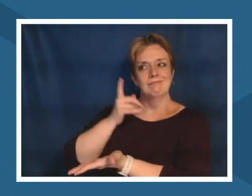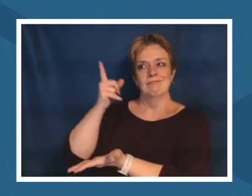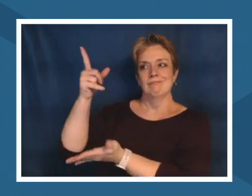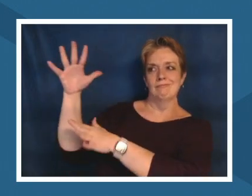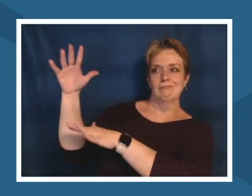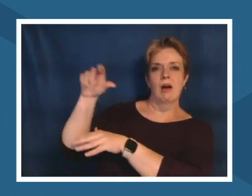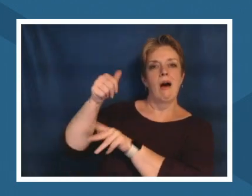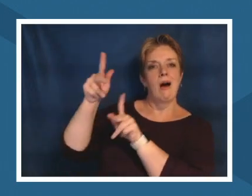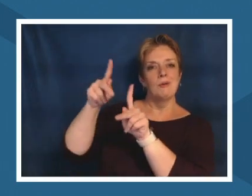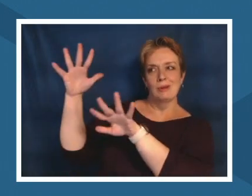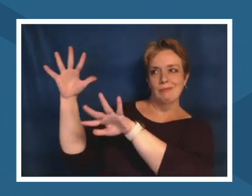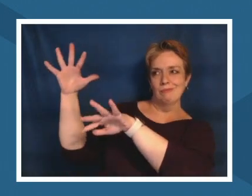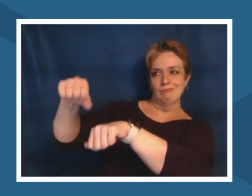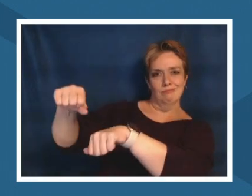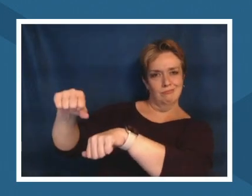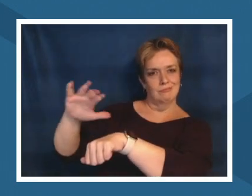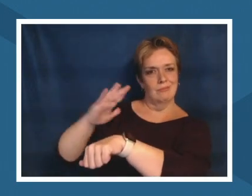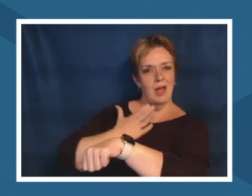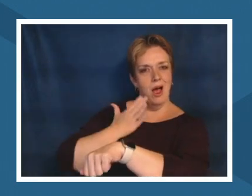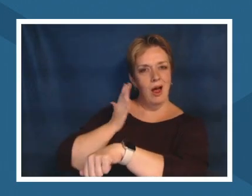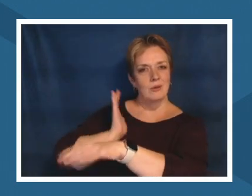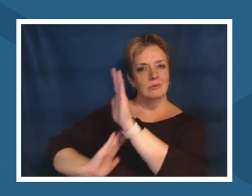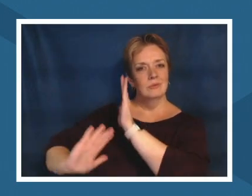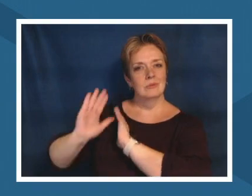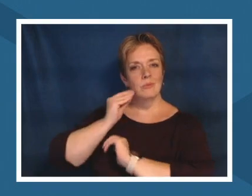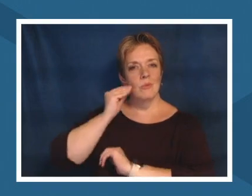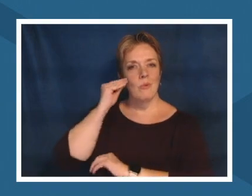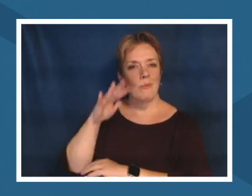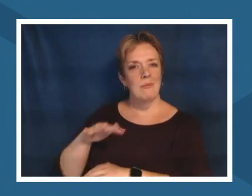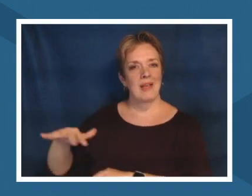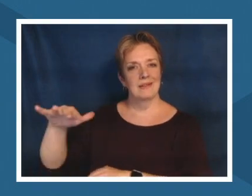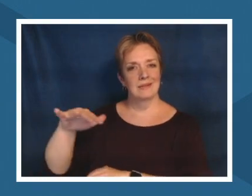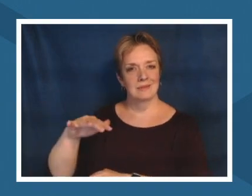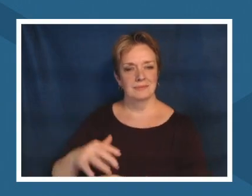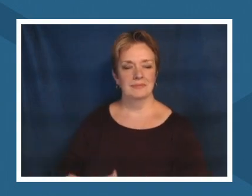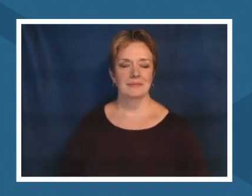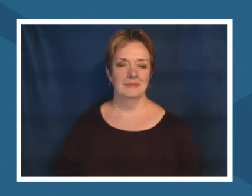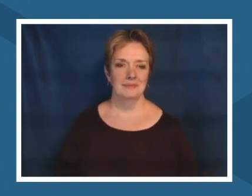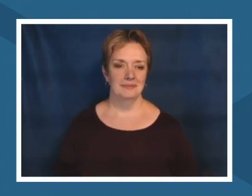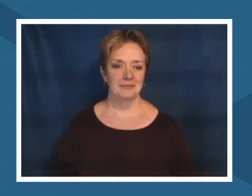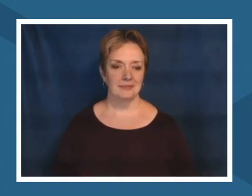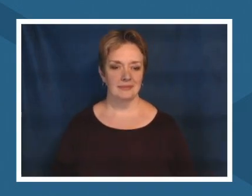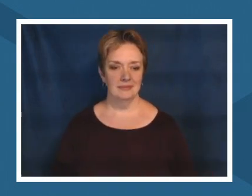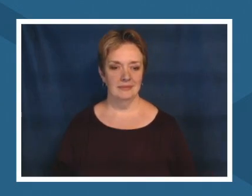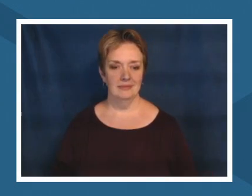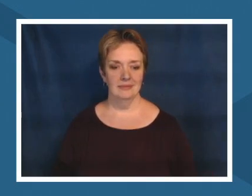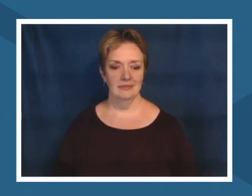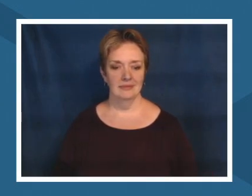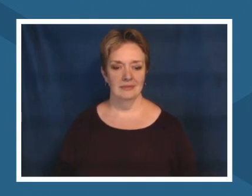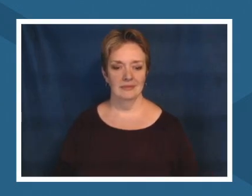um i was you know listening to